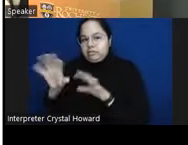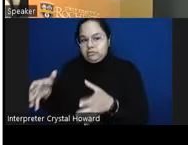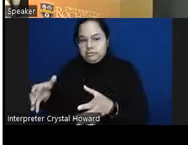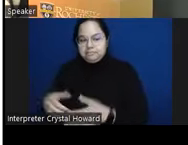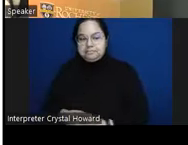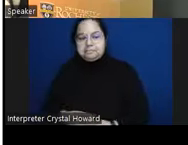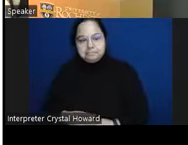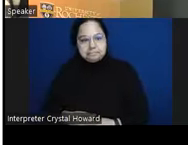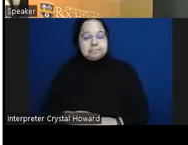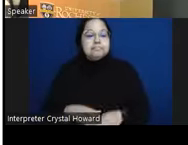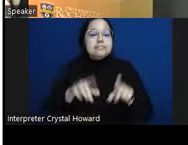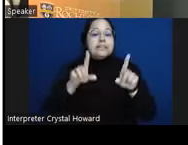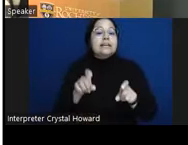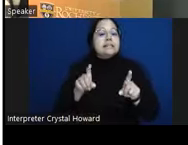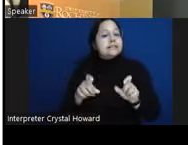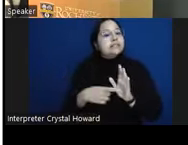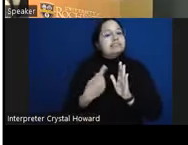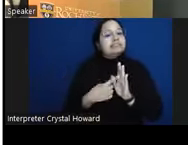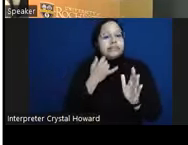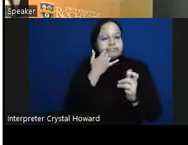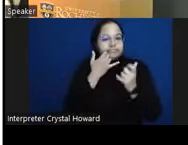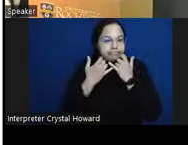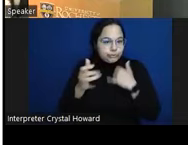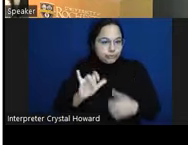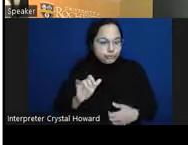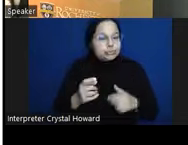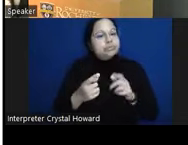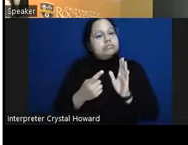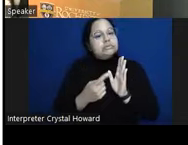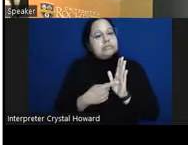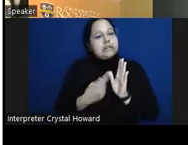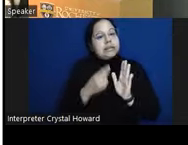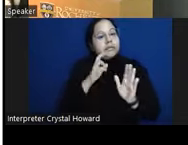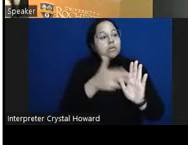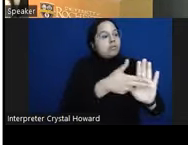correct or mislabel people who were actually safe as being at risk and so we want to make sure that